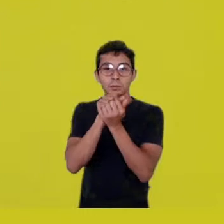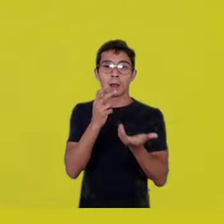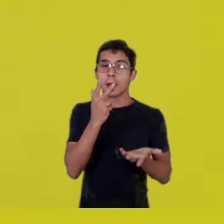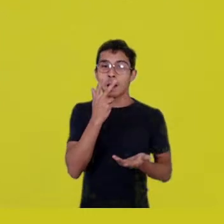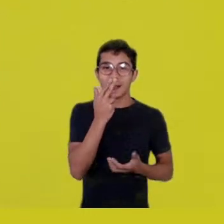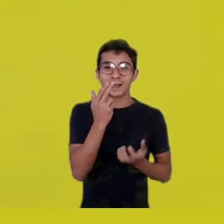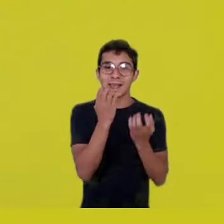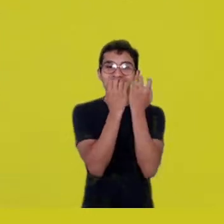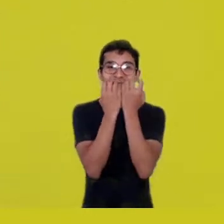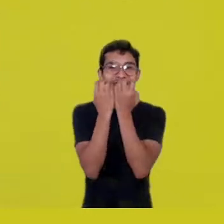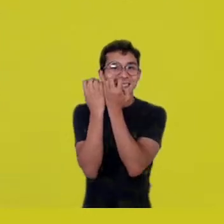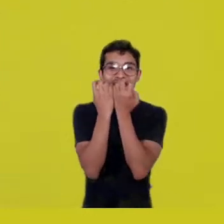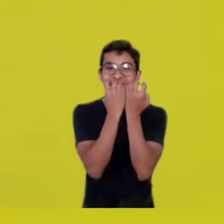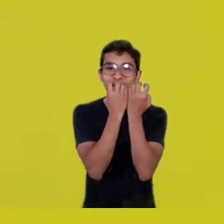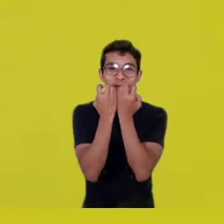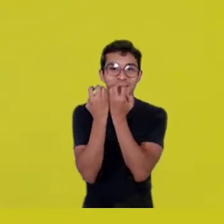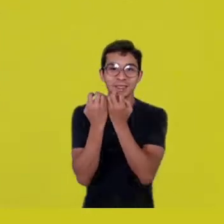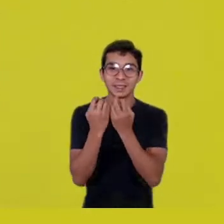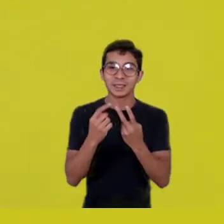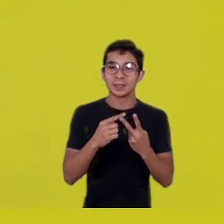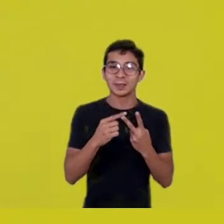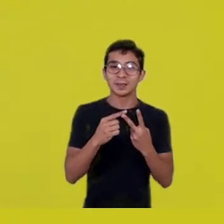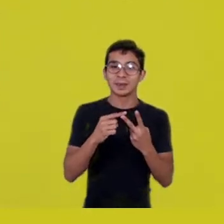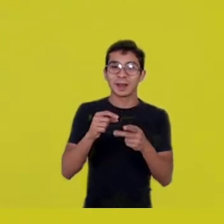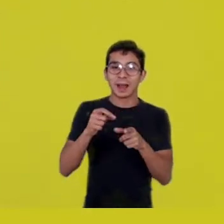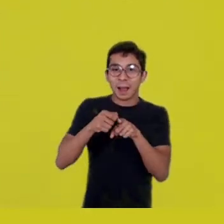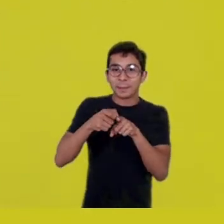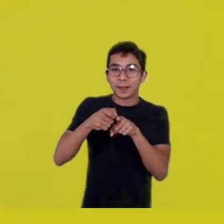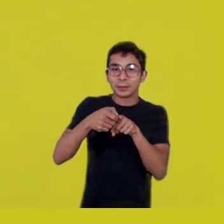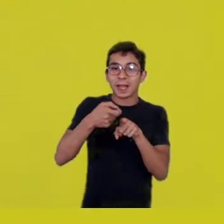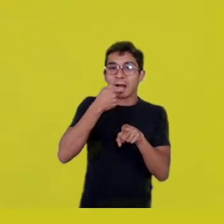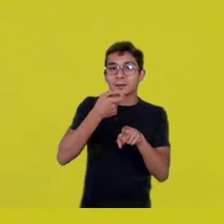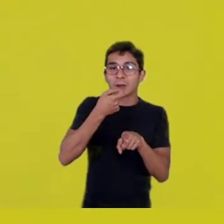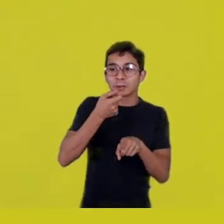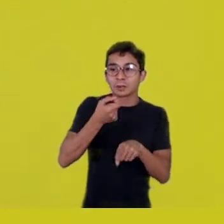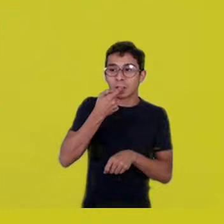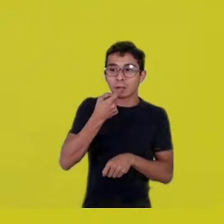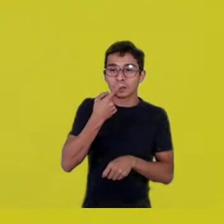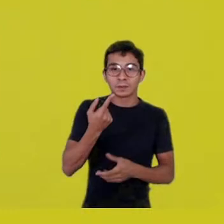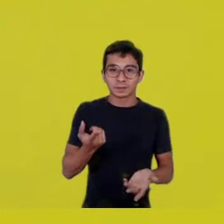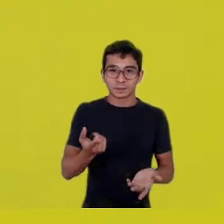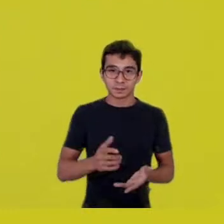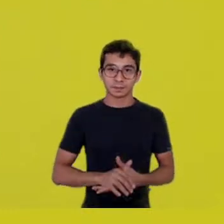eating peanuts, popcorn. Chewing that earth.